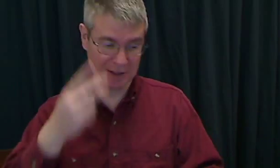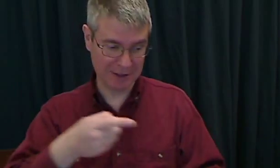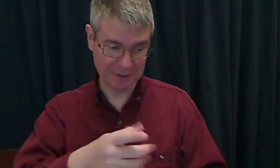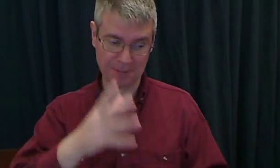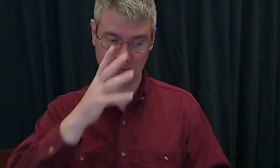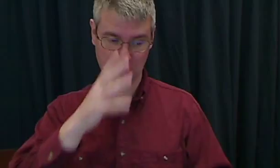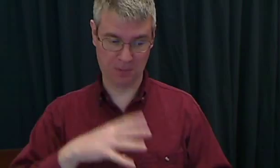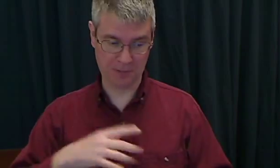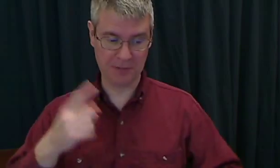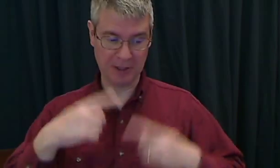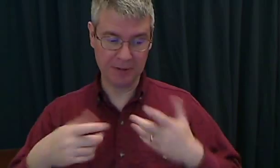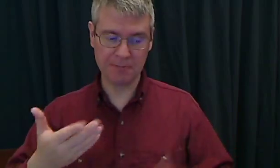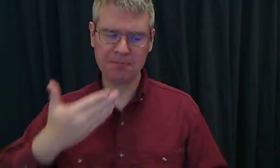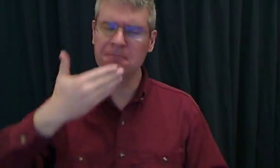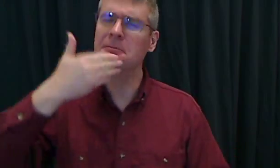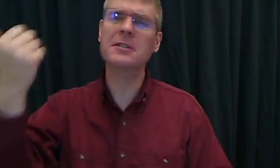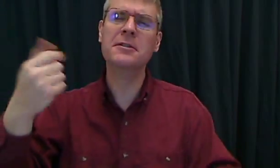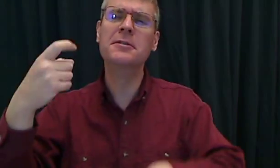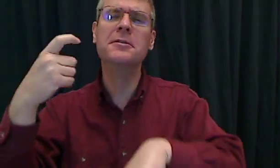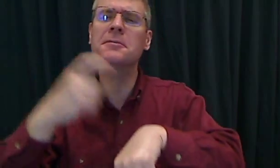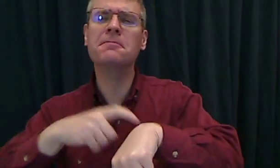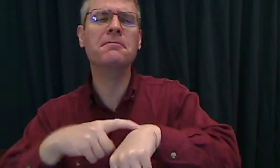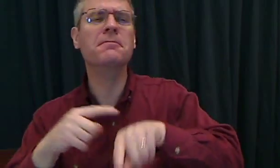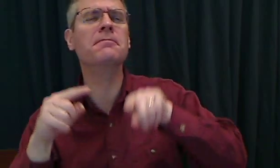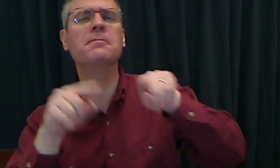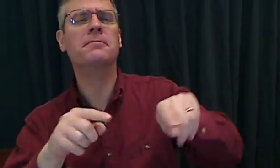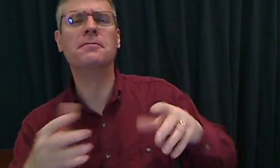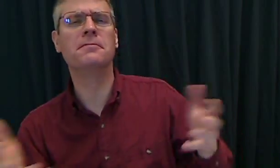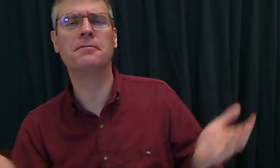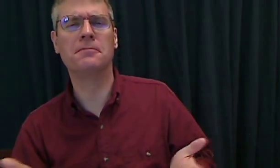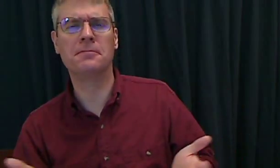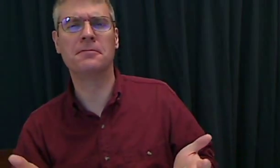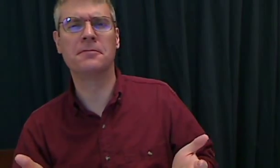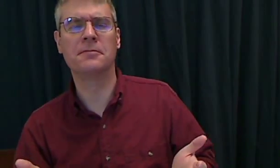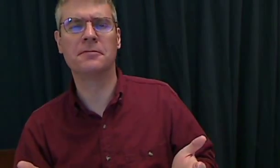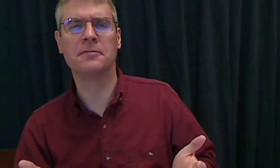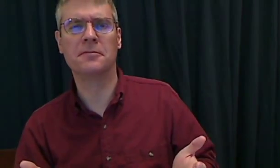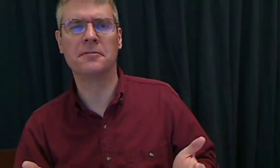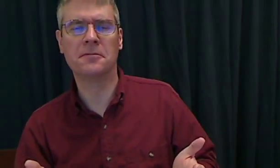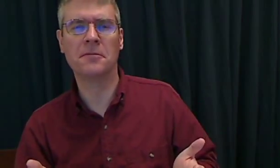Here, the woman signs "BEST TIME GO WHAT?"